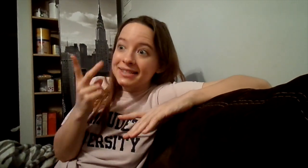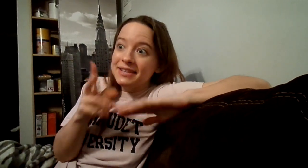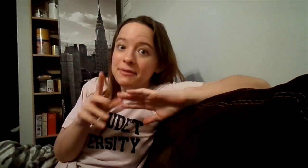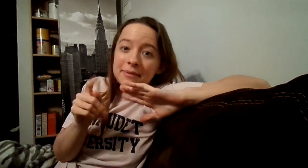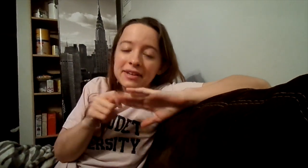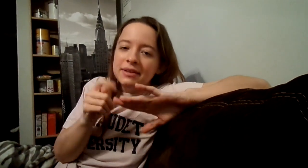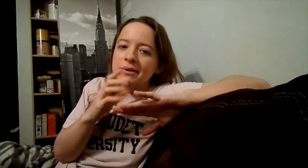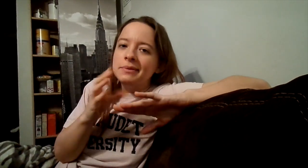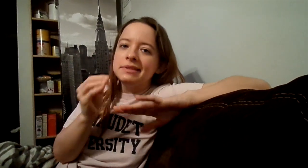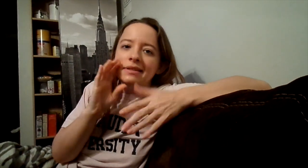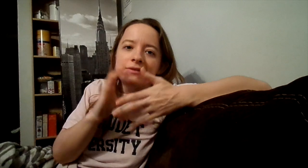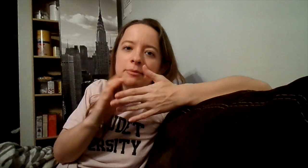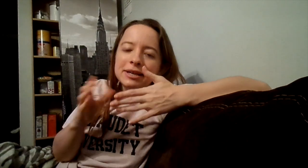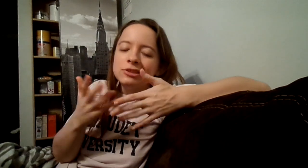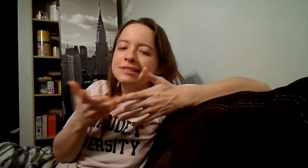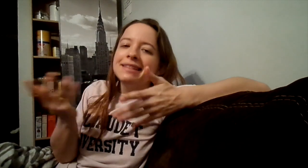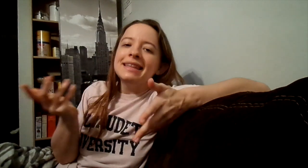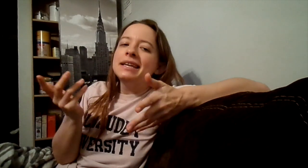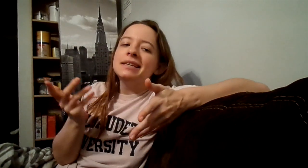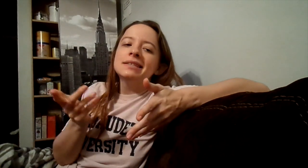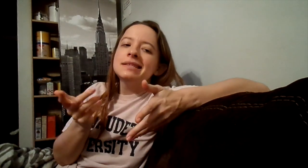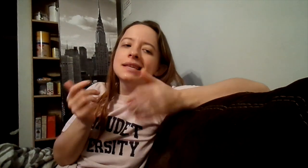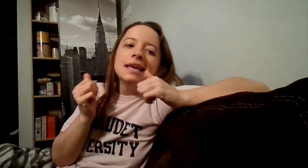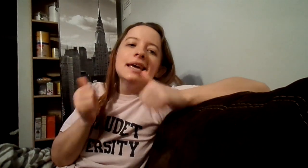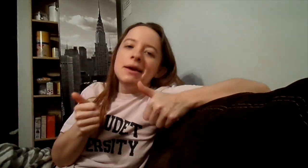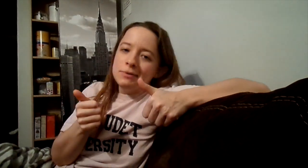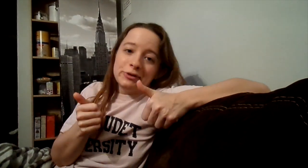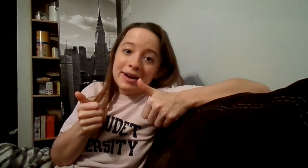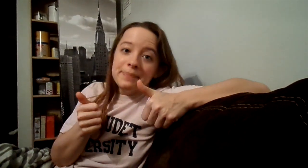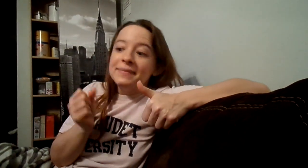you can see from the video and the different pictures and things. It was great!